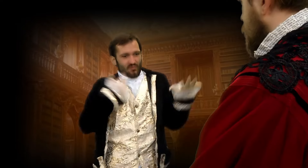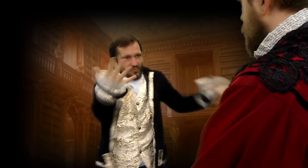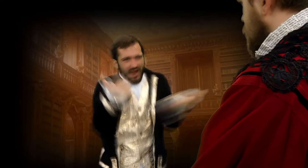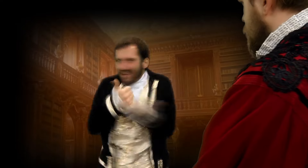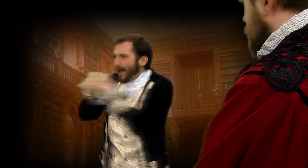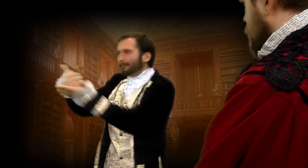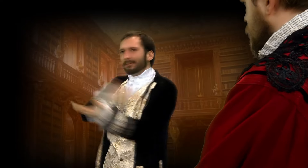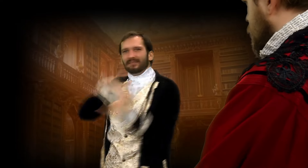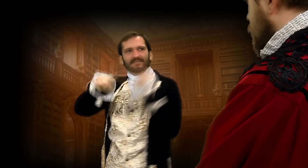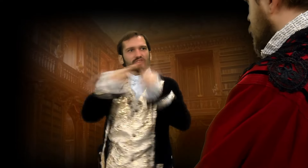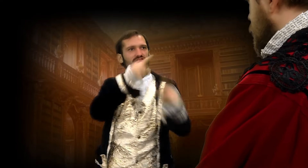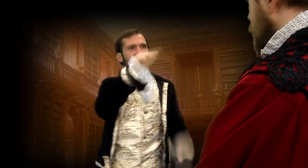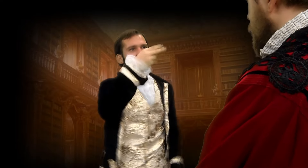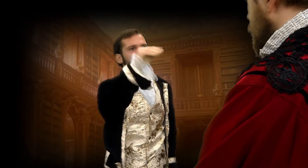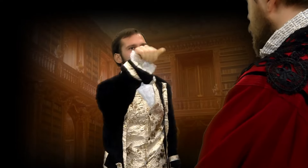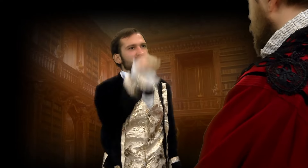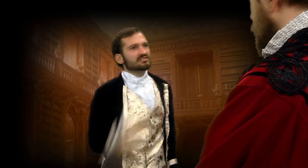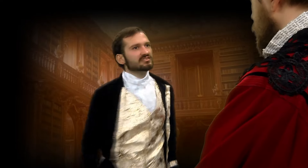I want to help my friend Thomas.